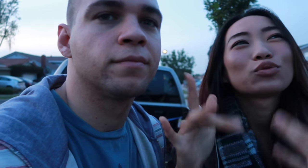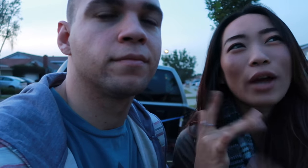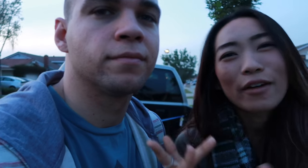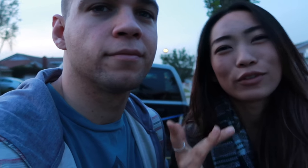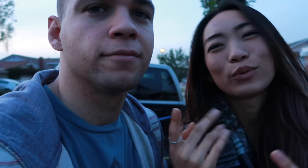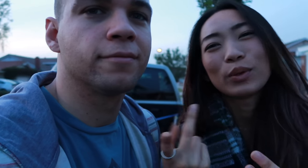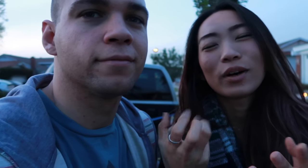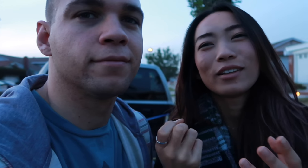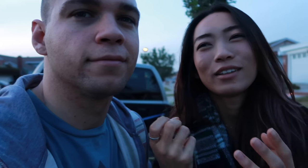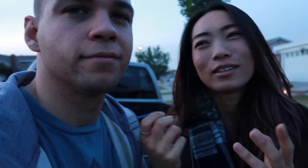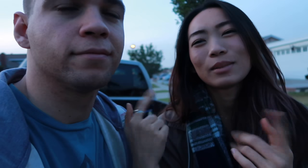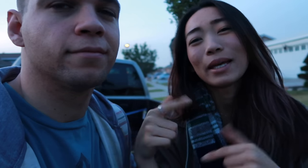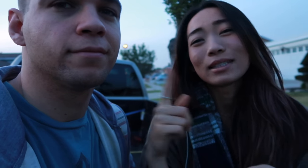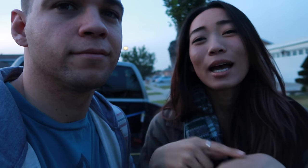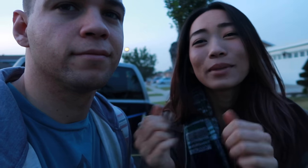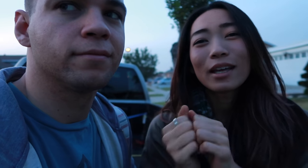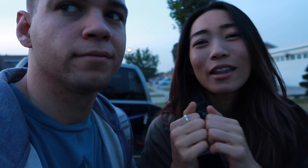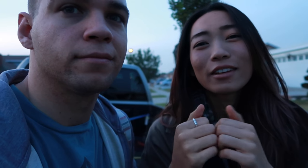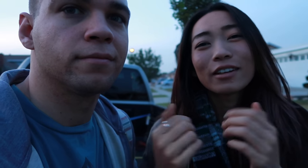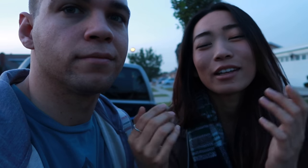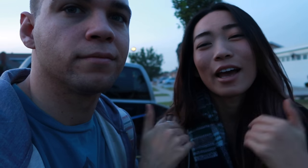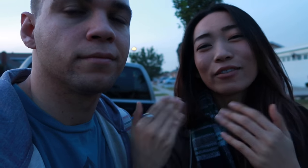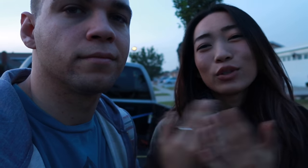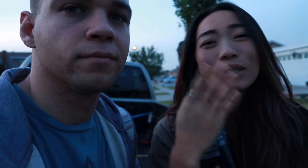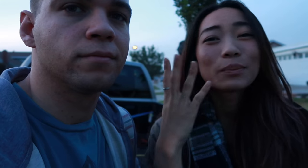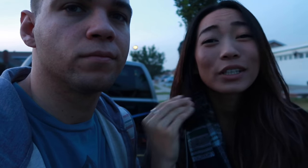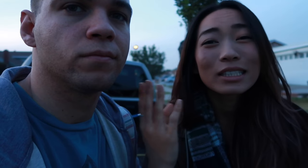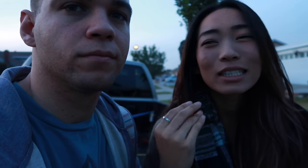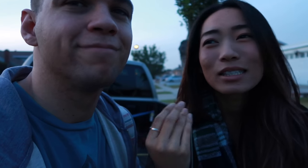travel. We want to spend time together and have new experiences